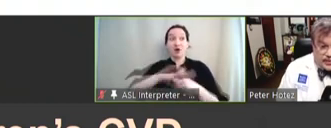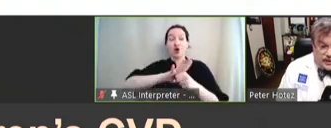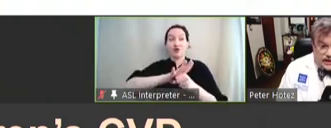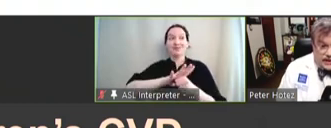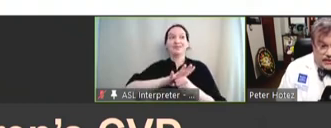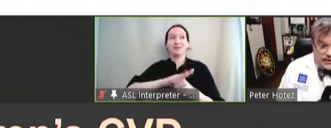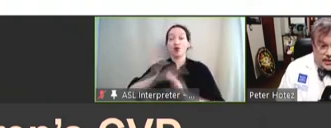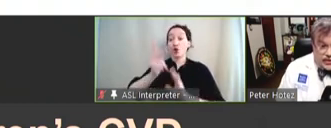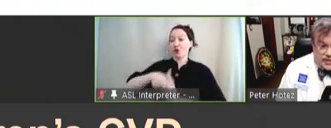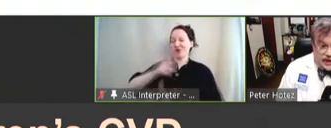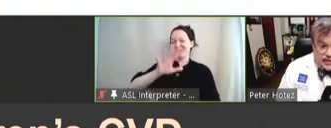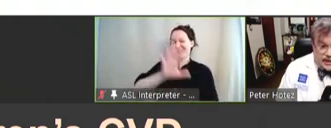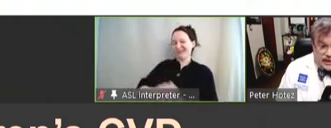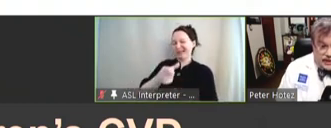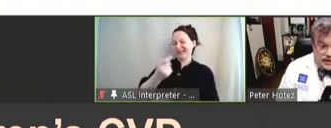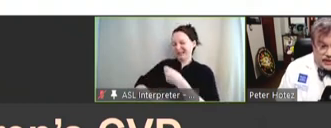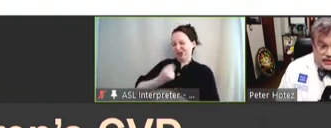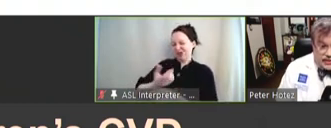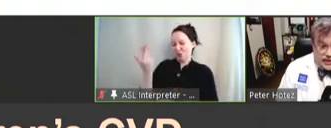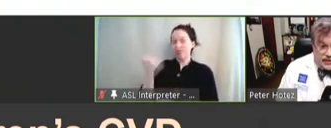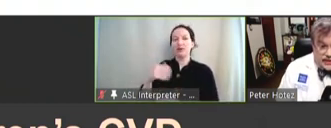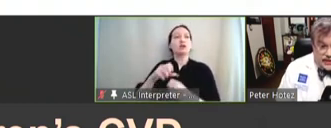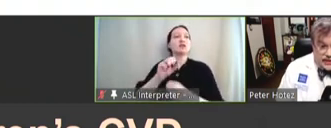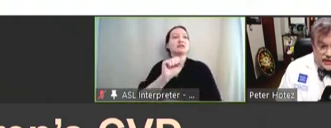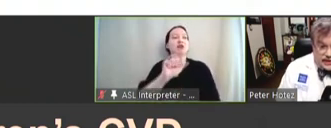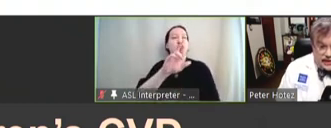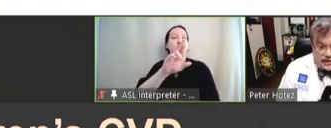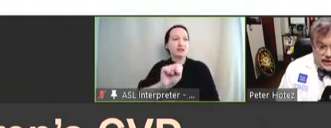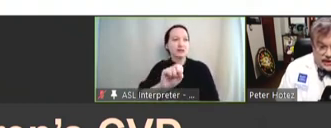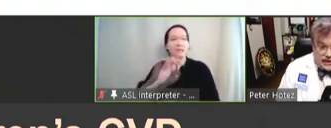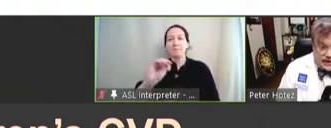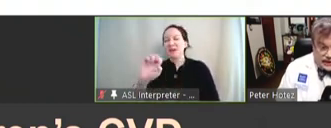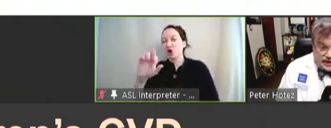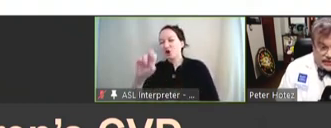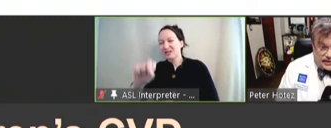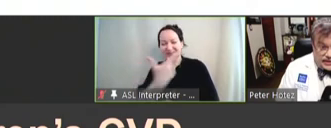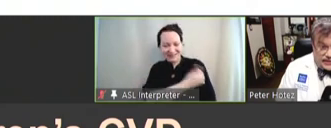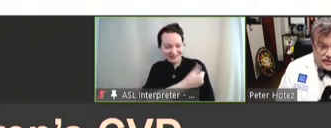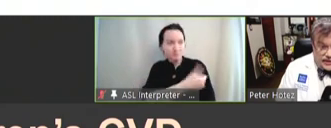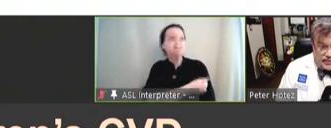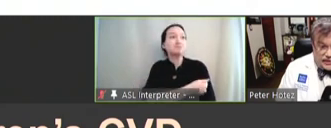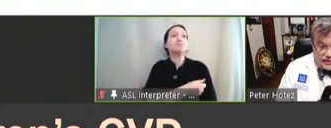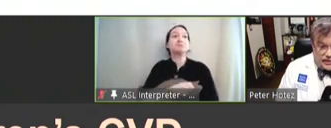about 10 years ago and began making SARS and MERS vaccines and that allowed us to develop -- to